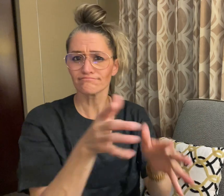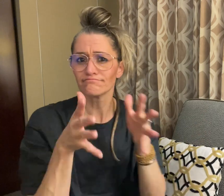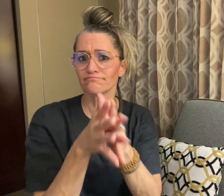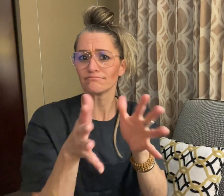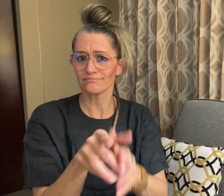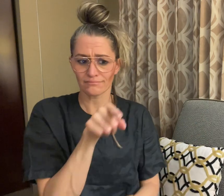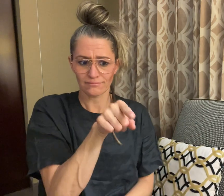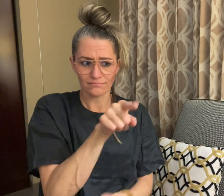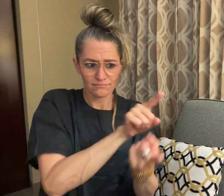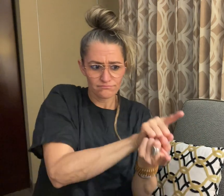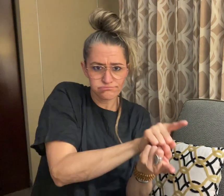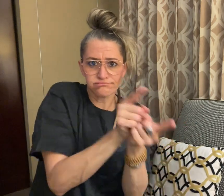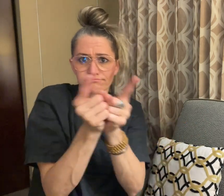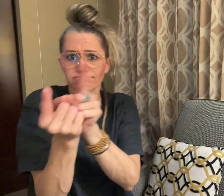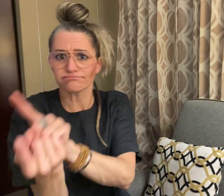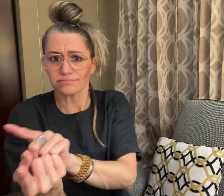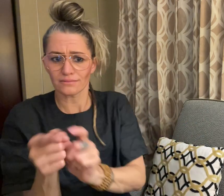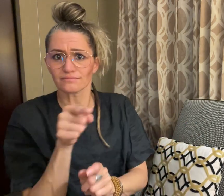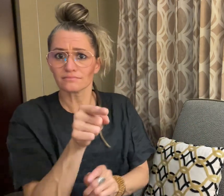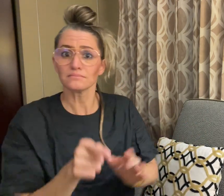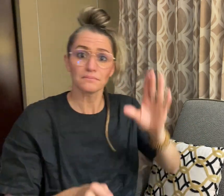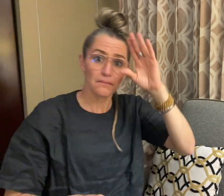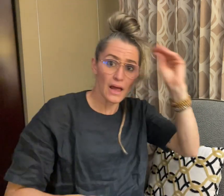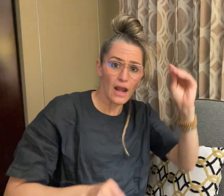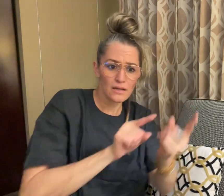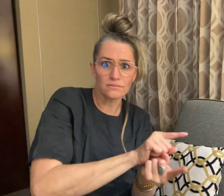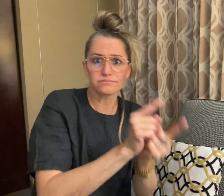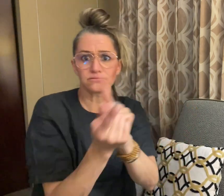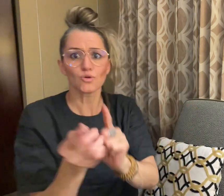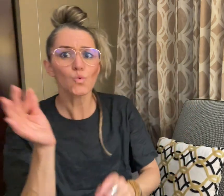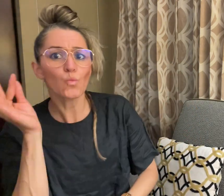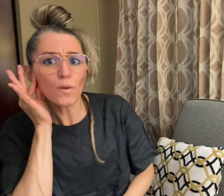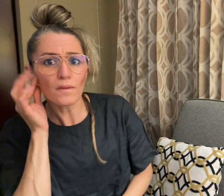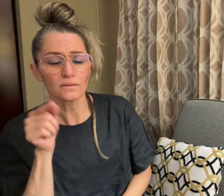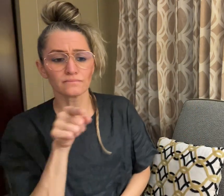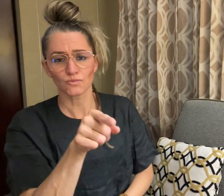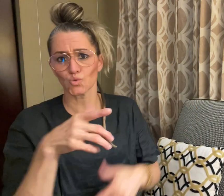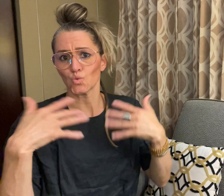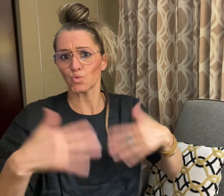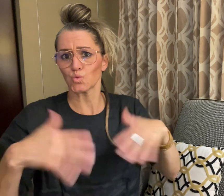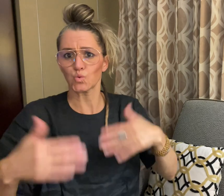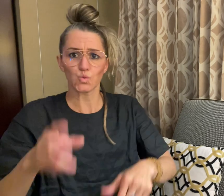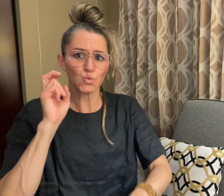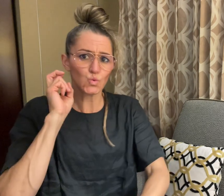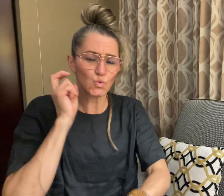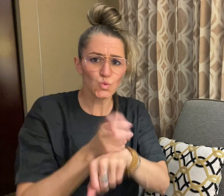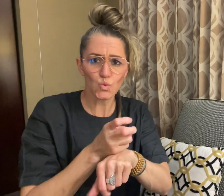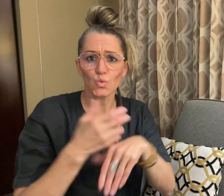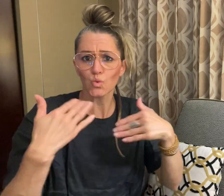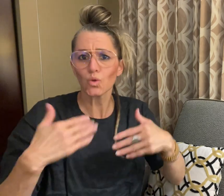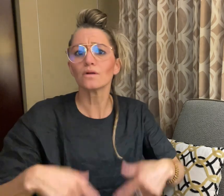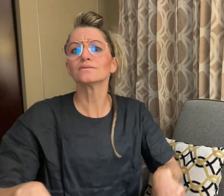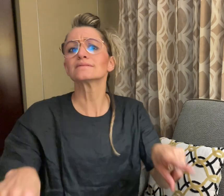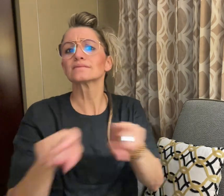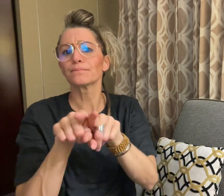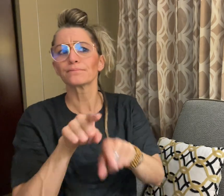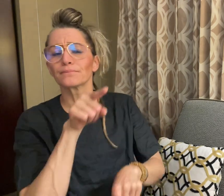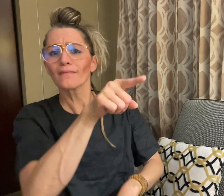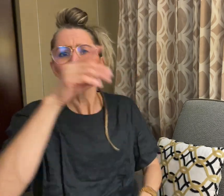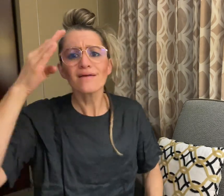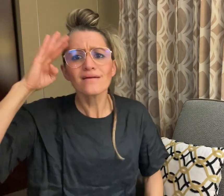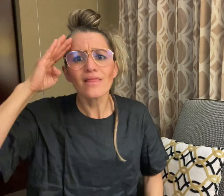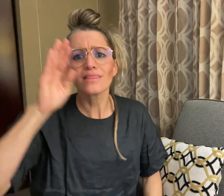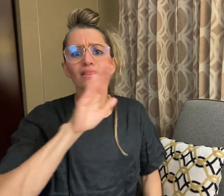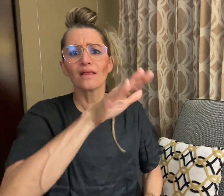to go through transition, and that societal attitude towards